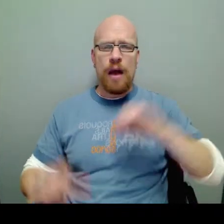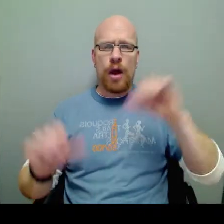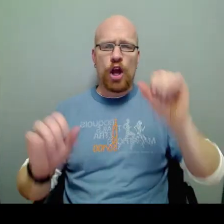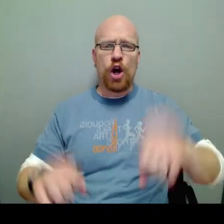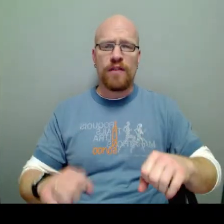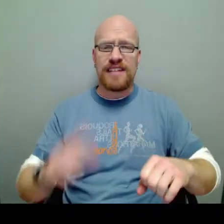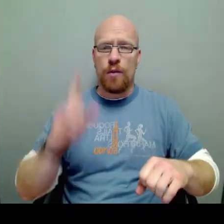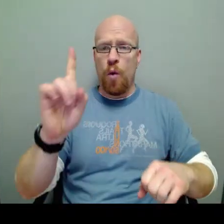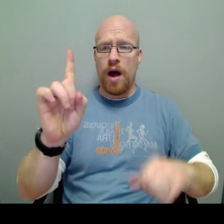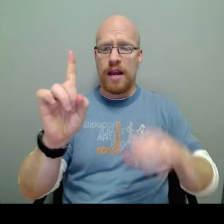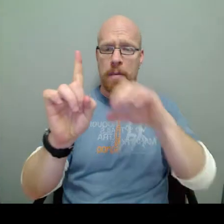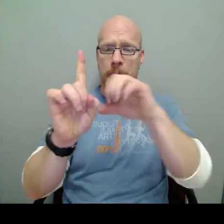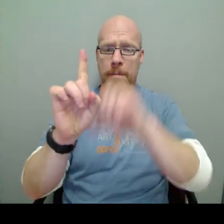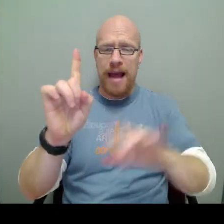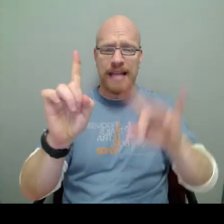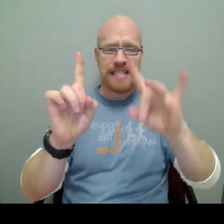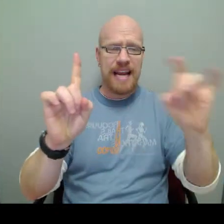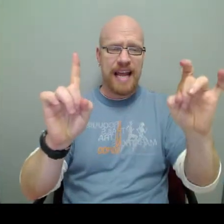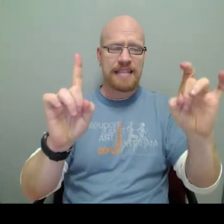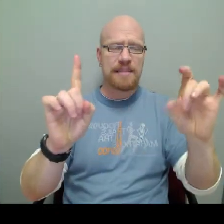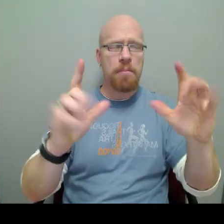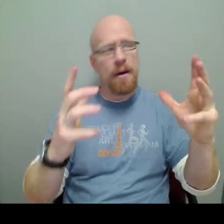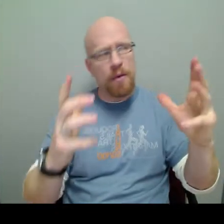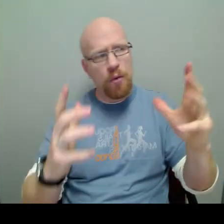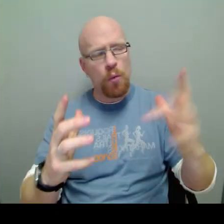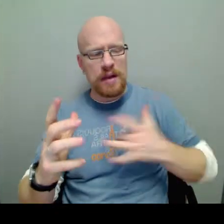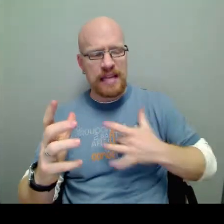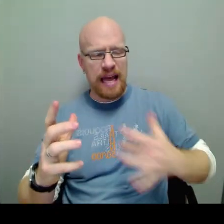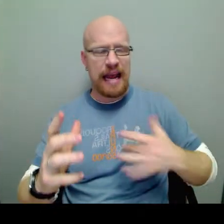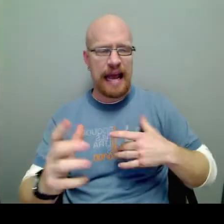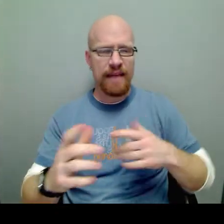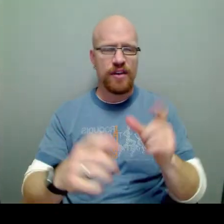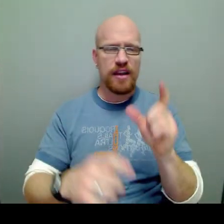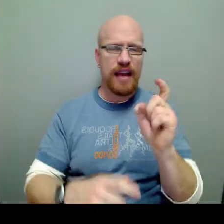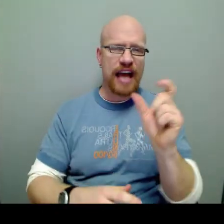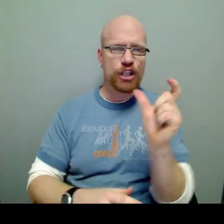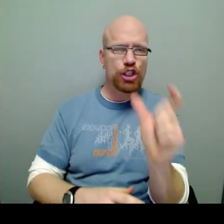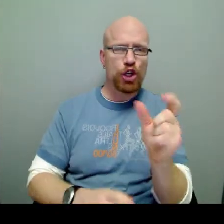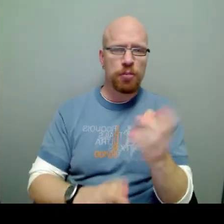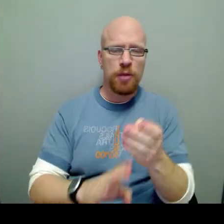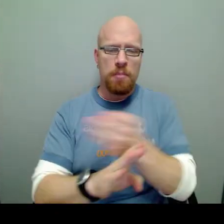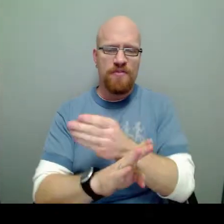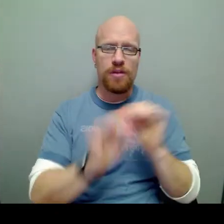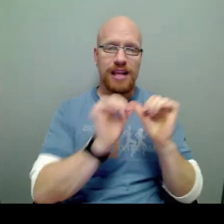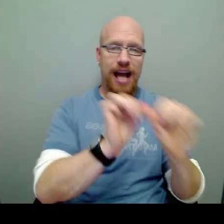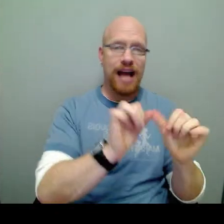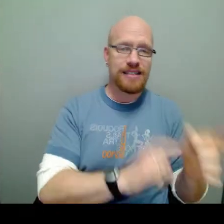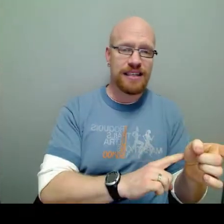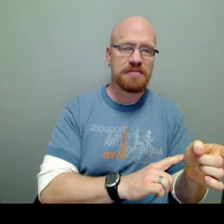Now, I could've said 1 minus 8X, but we kind of have the X term for the constant.